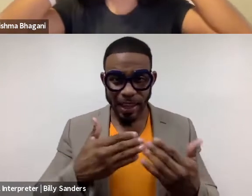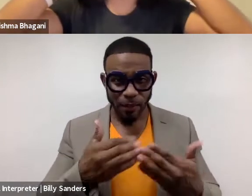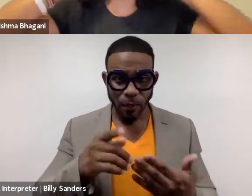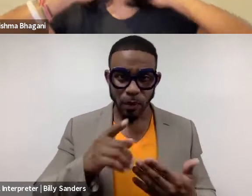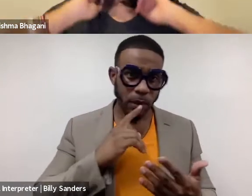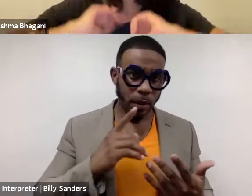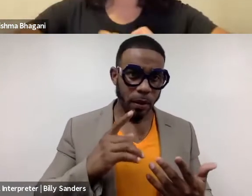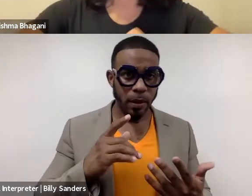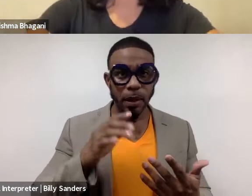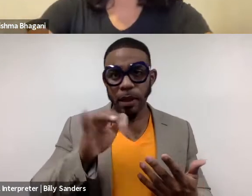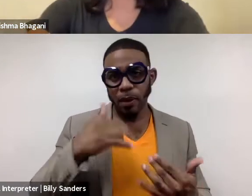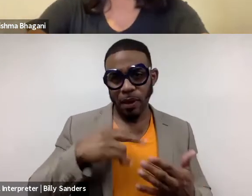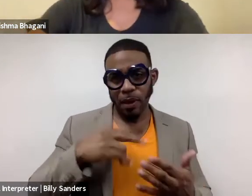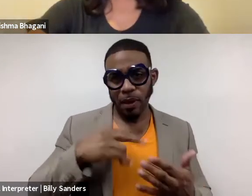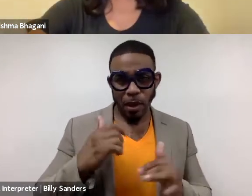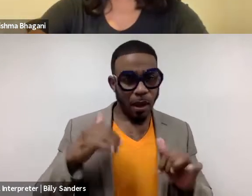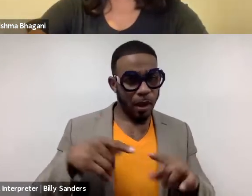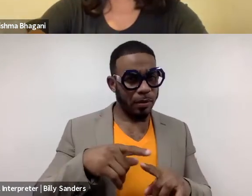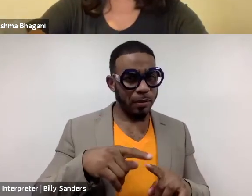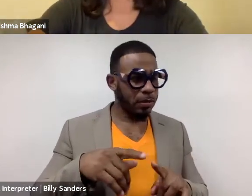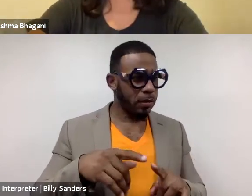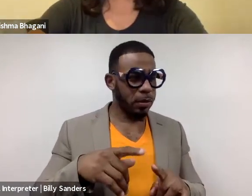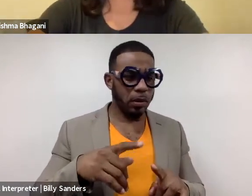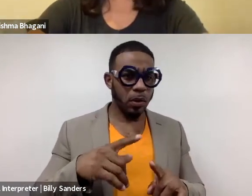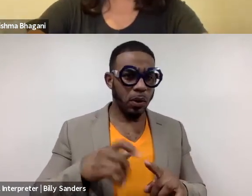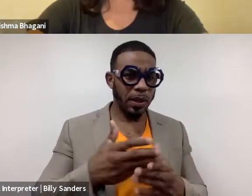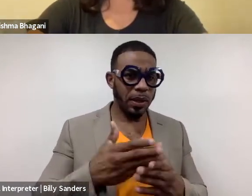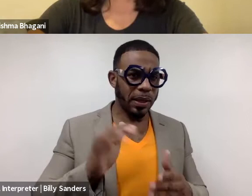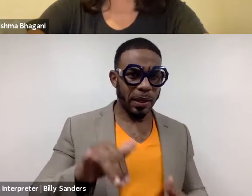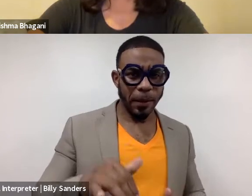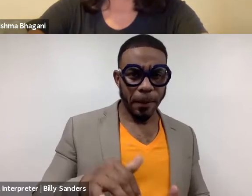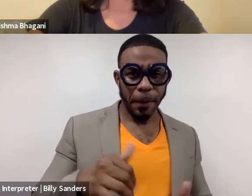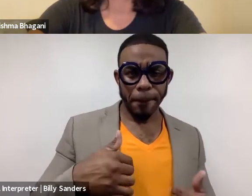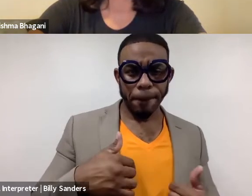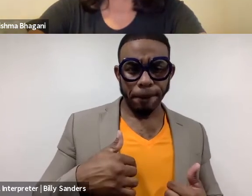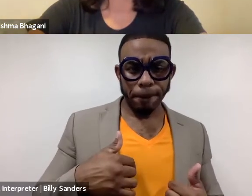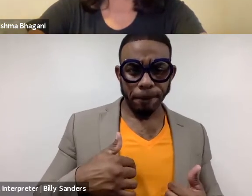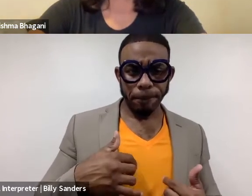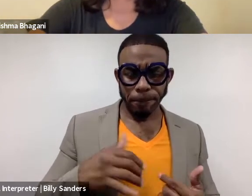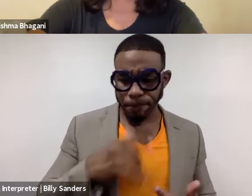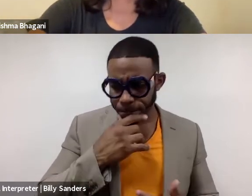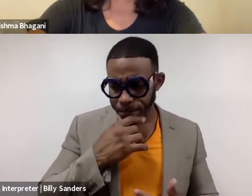And that's what I mean when we come to, what are those bigger things that these can offer us